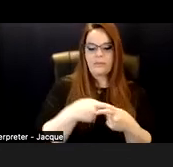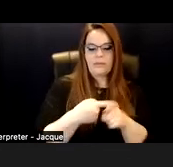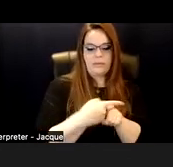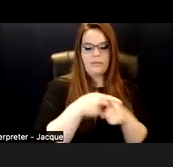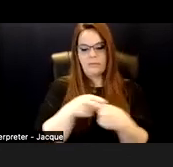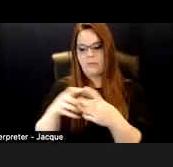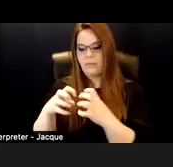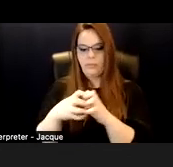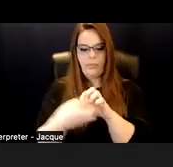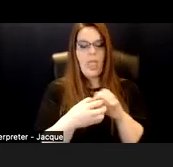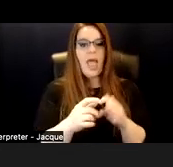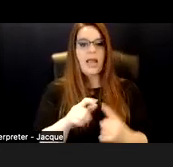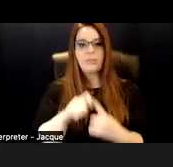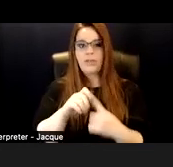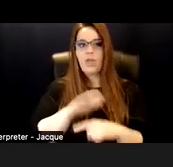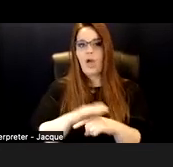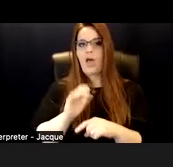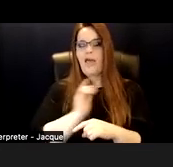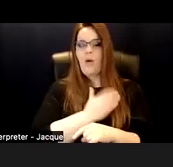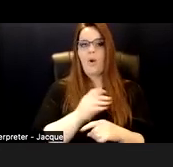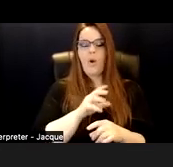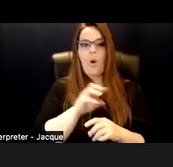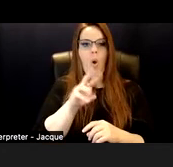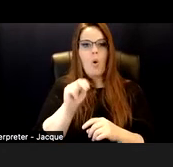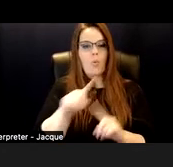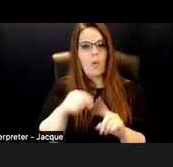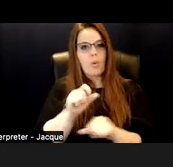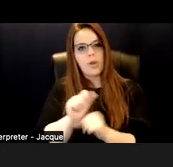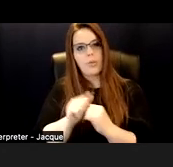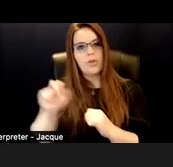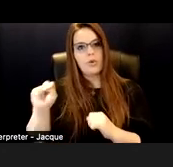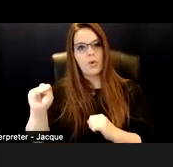are working with neurodivergent and disabled folks.